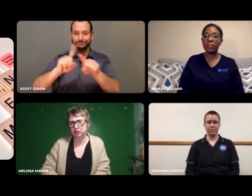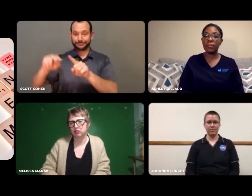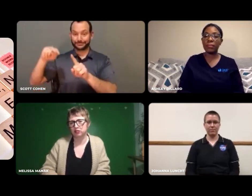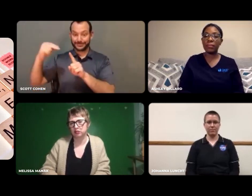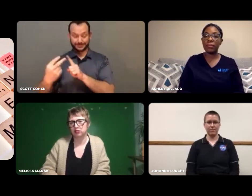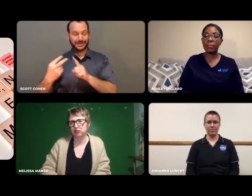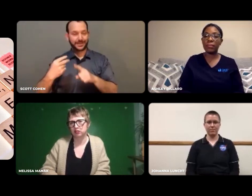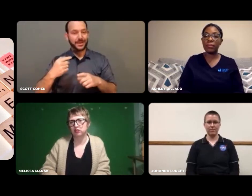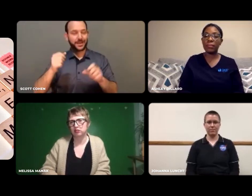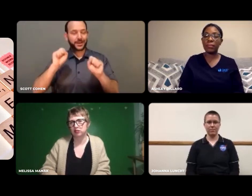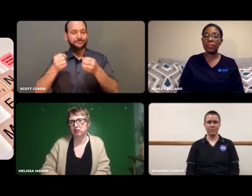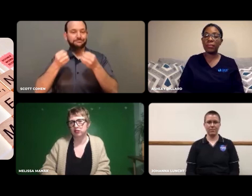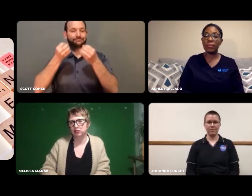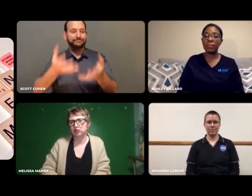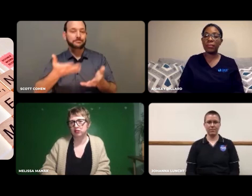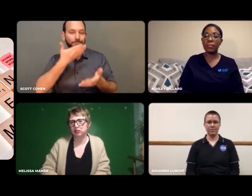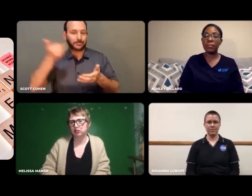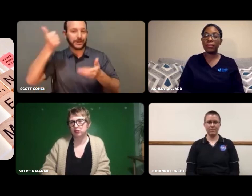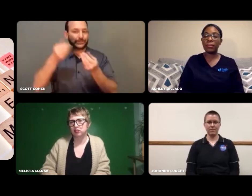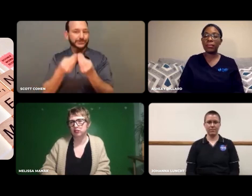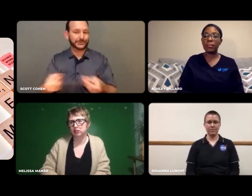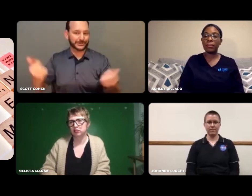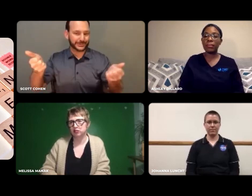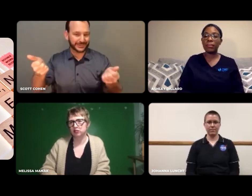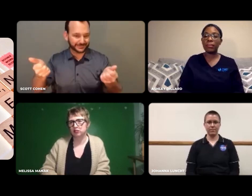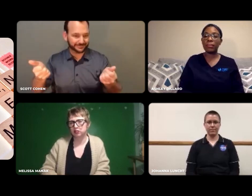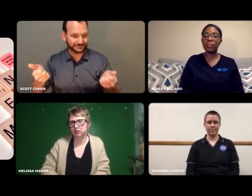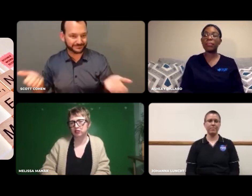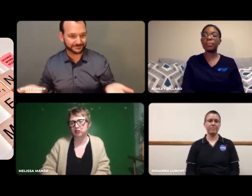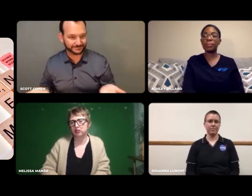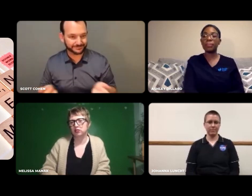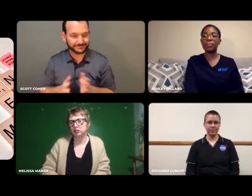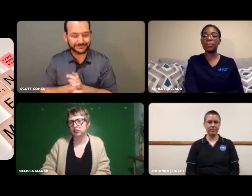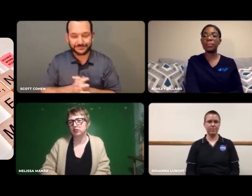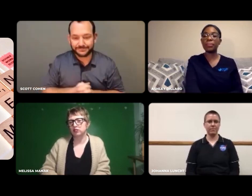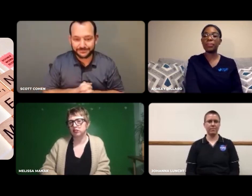having diverse perspectives will provide better solutions.